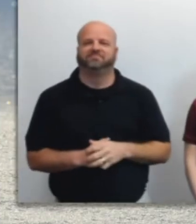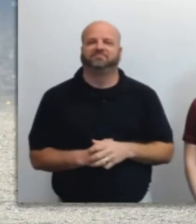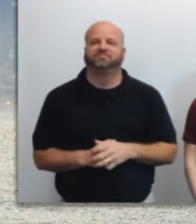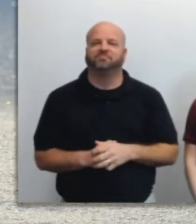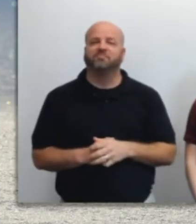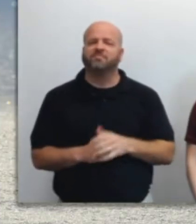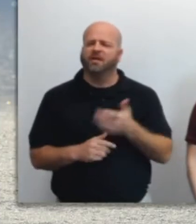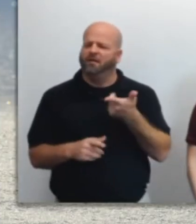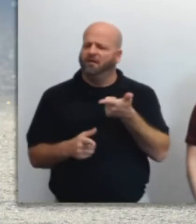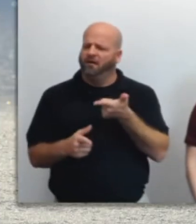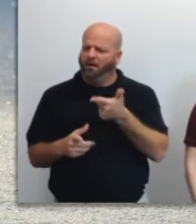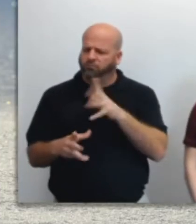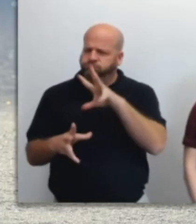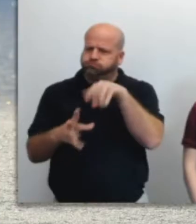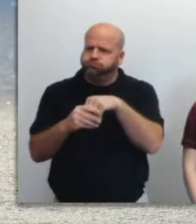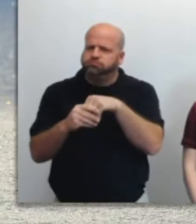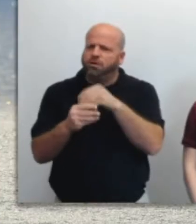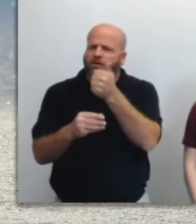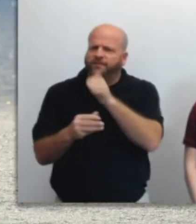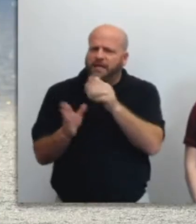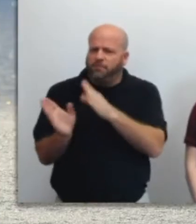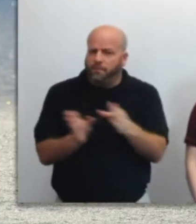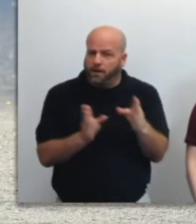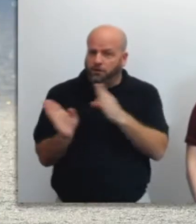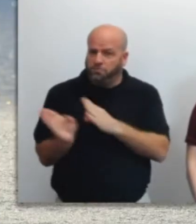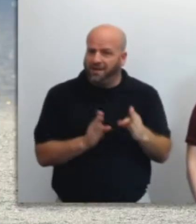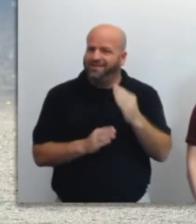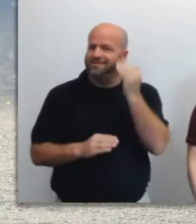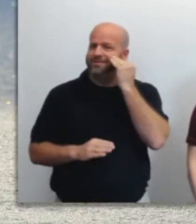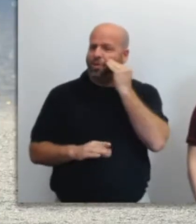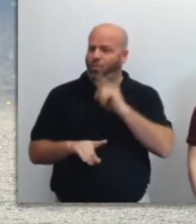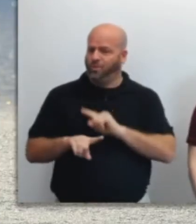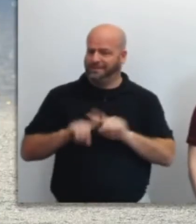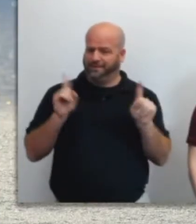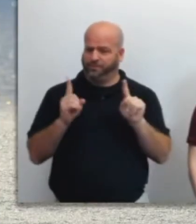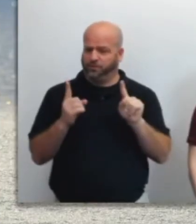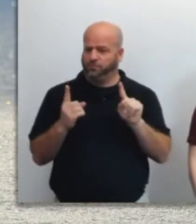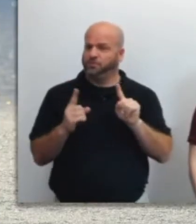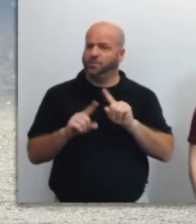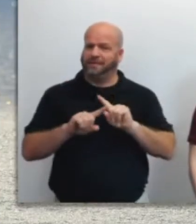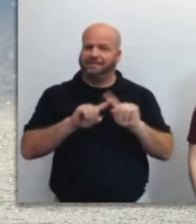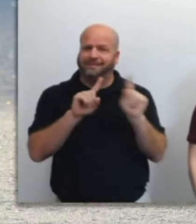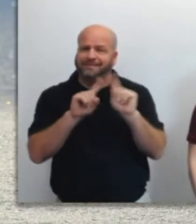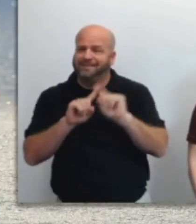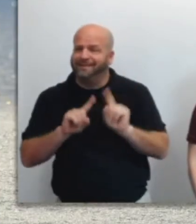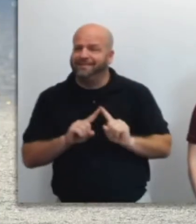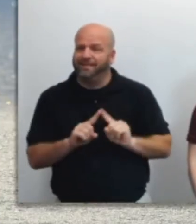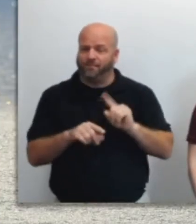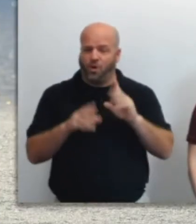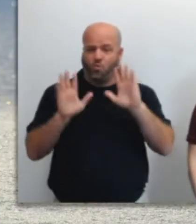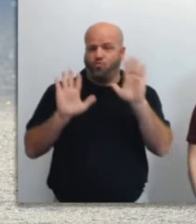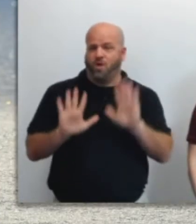A part of any preparedness plan is to know the differences between the types of weather alerts that could be issued for your area and